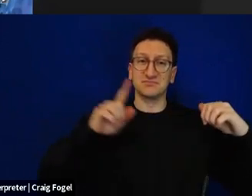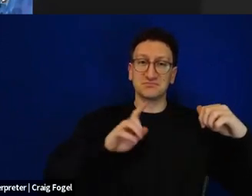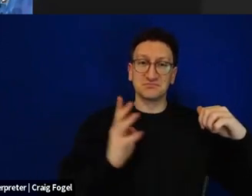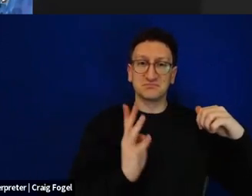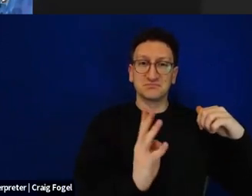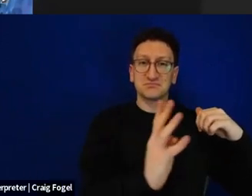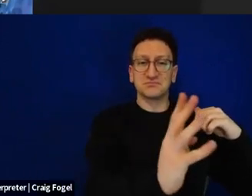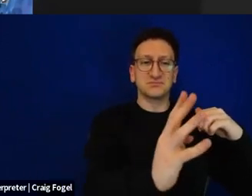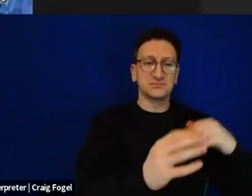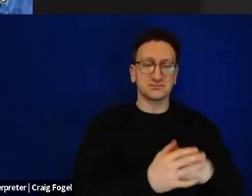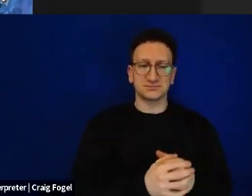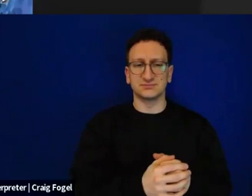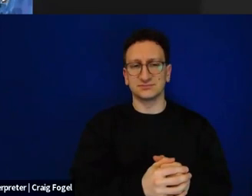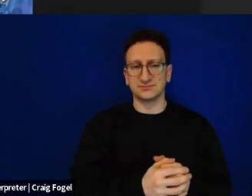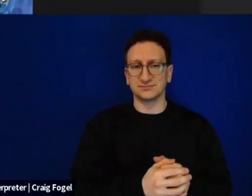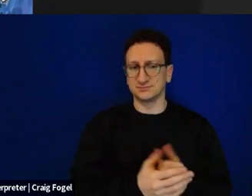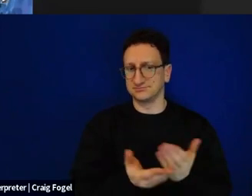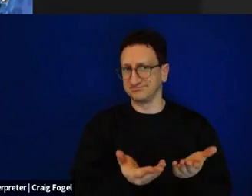But it's kind of hard, it's unclear. Is this freedom for the Ukrainian people